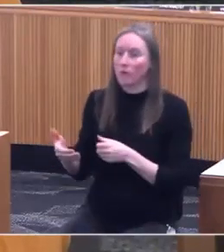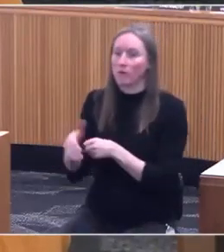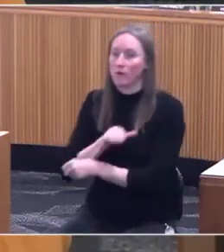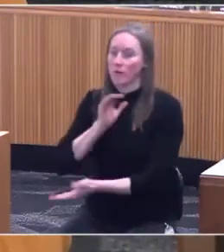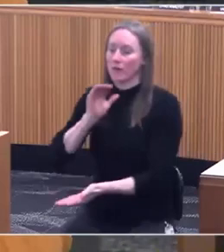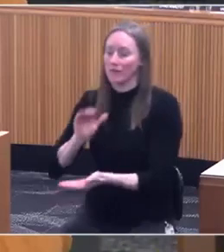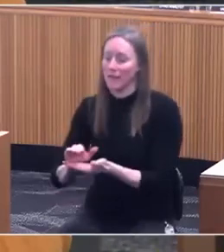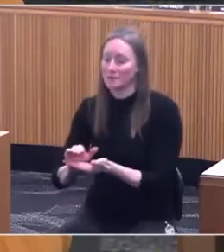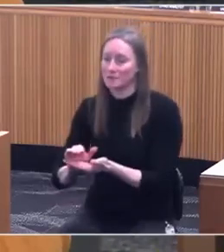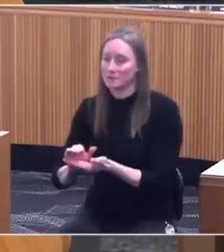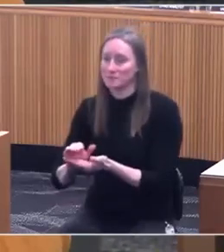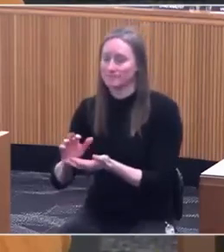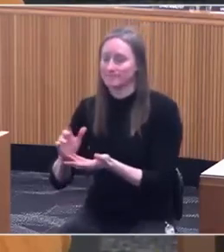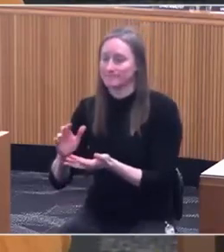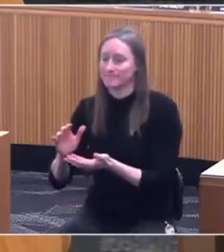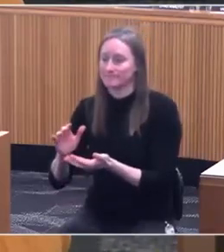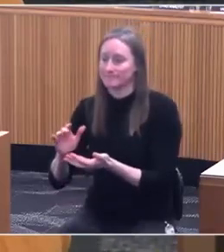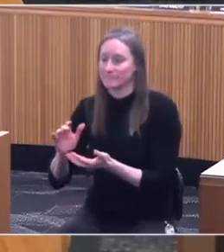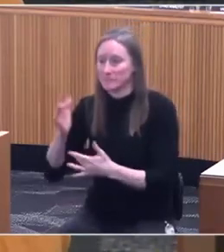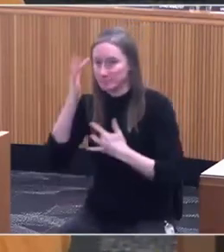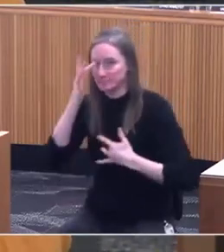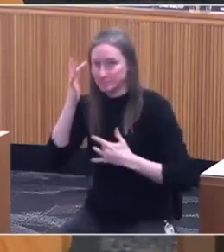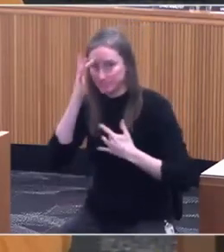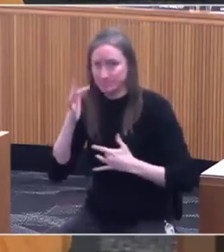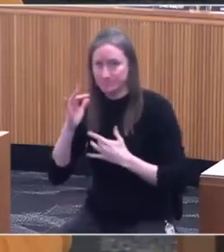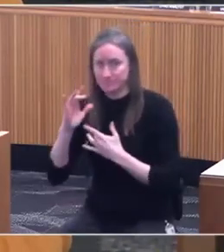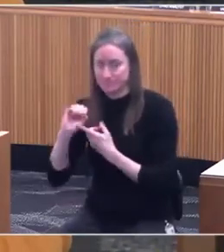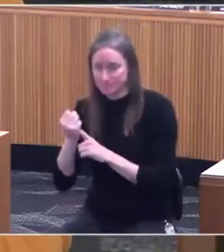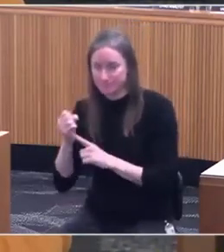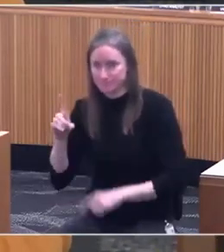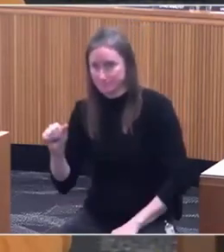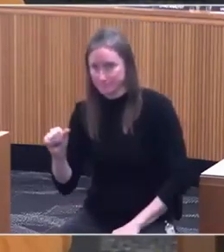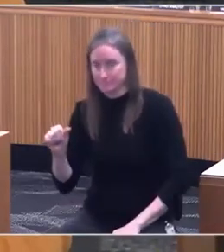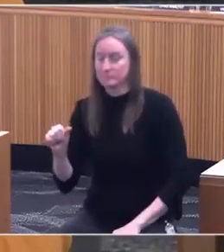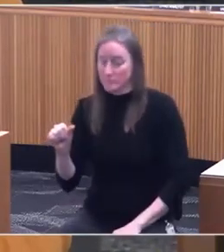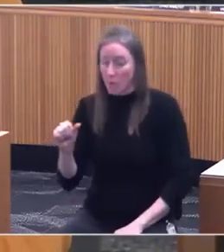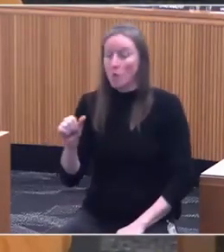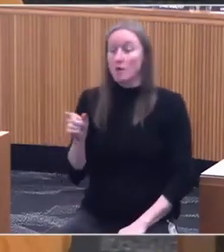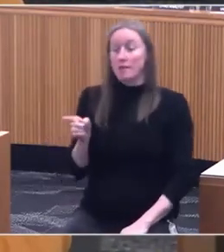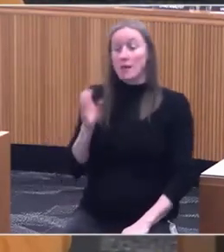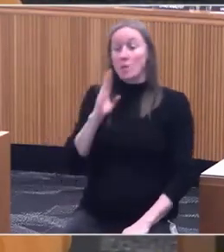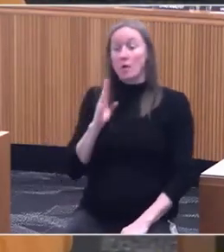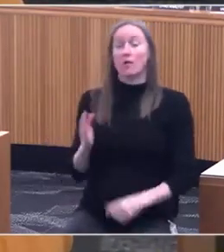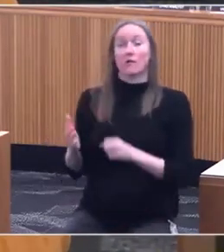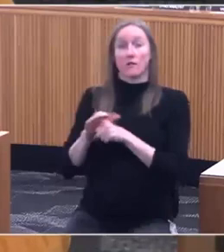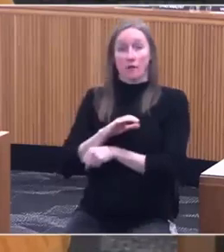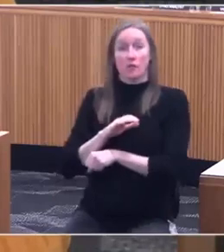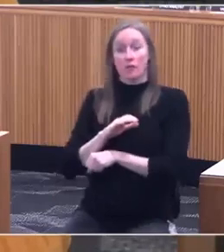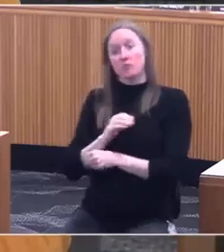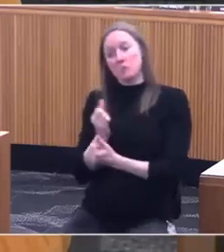and they operate a traditional Medicaid program, and so, they will cover everything that traditional Medicaid says that they have to cover.